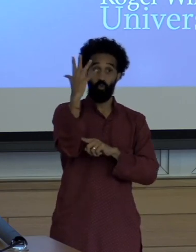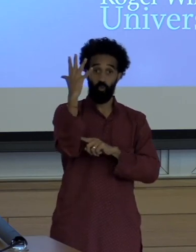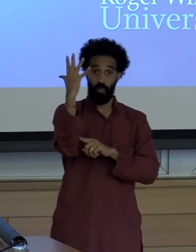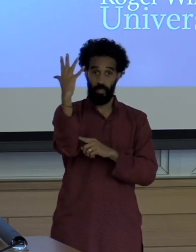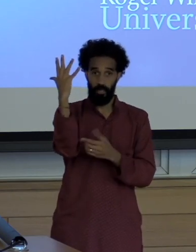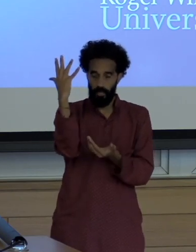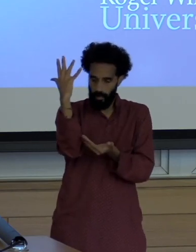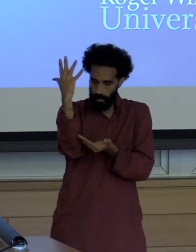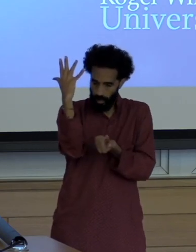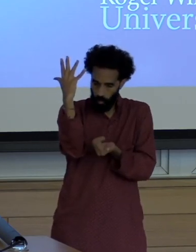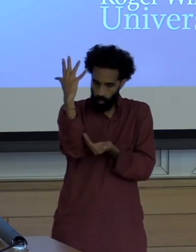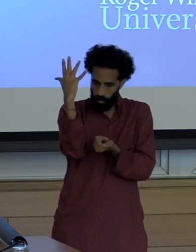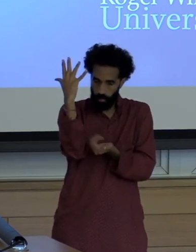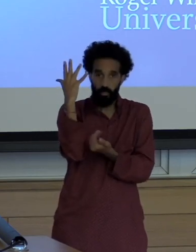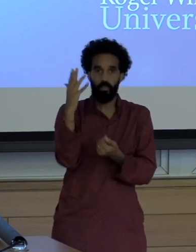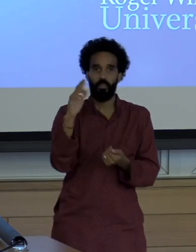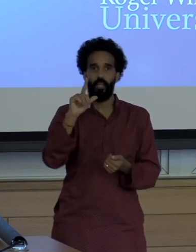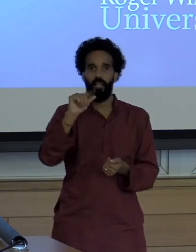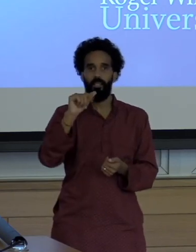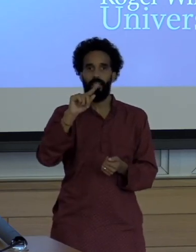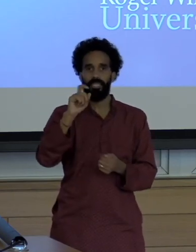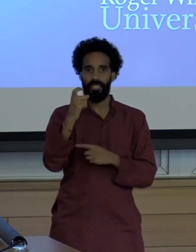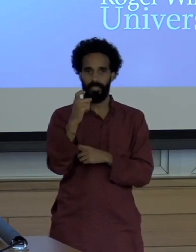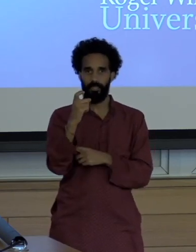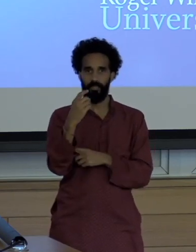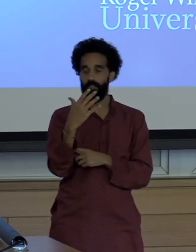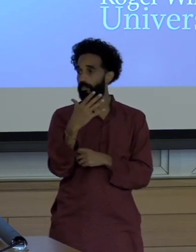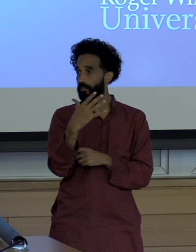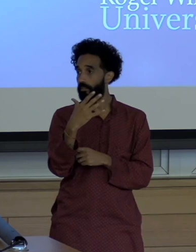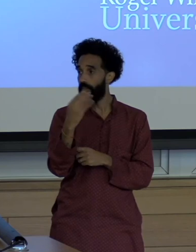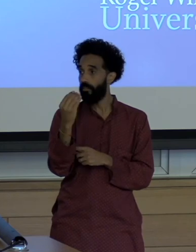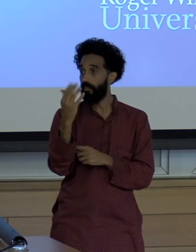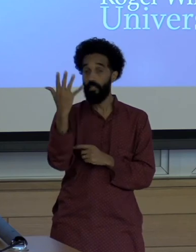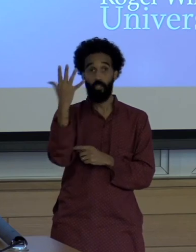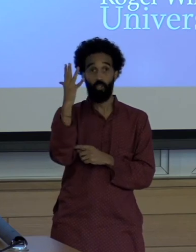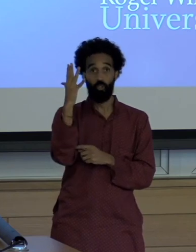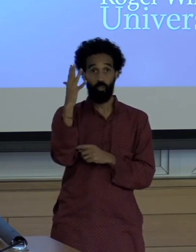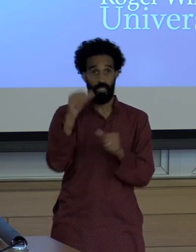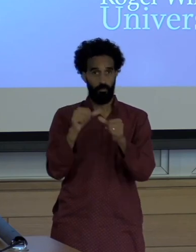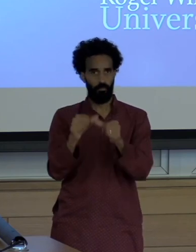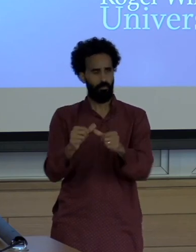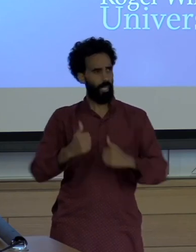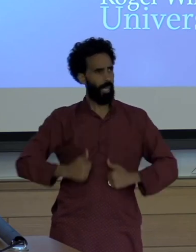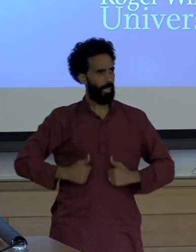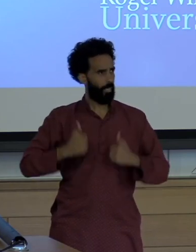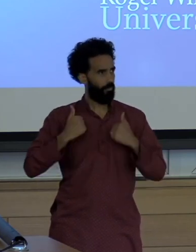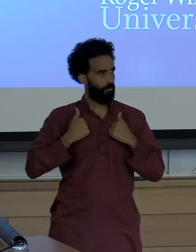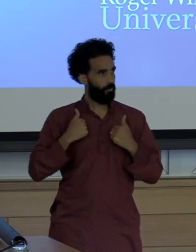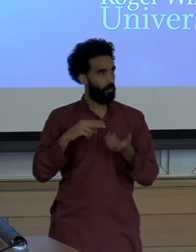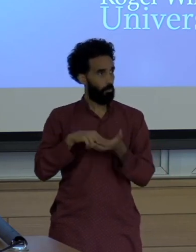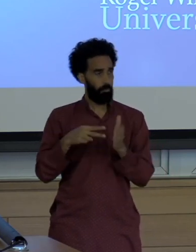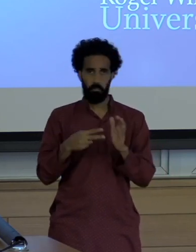the latex and then you know the tree goes on living so there are ways to make the forest sustainable and so